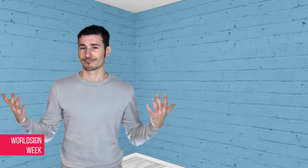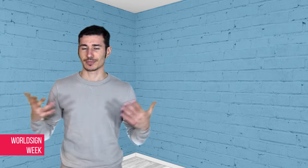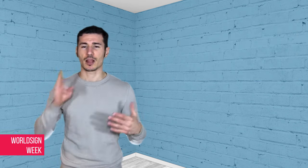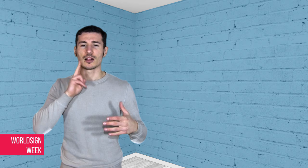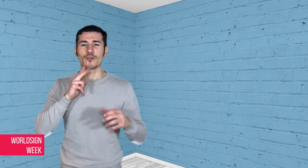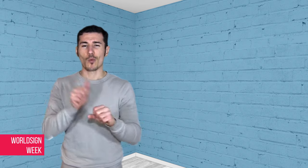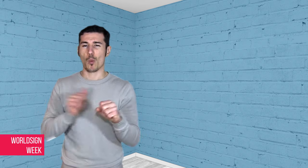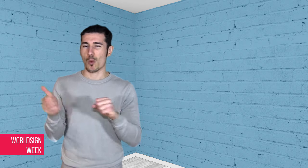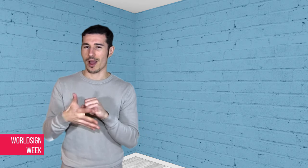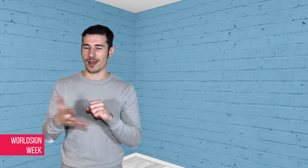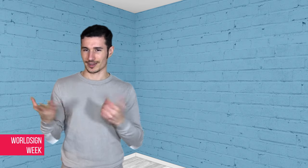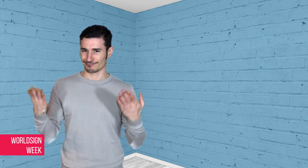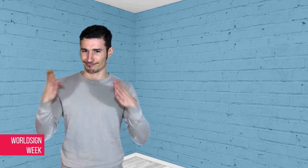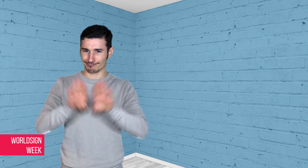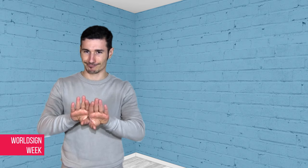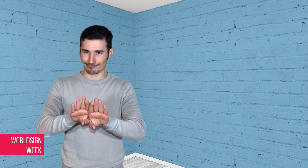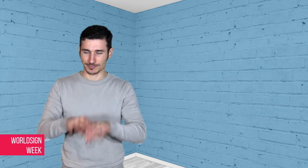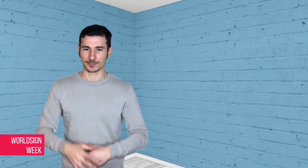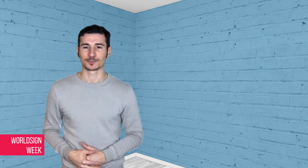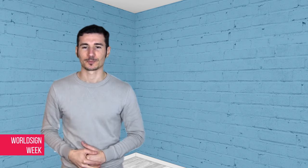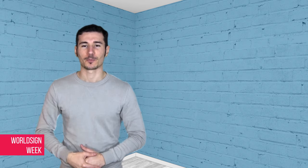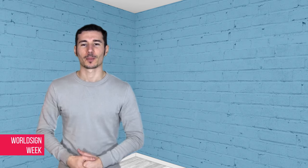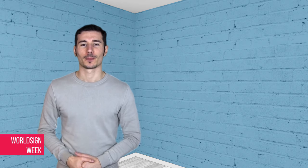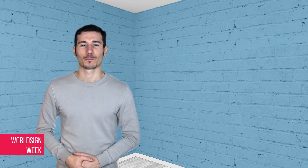That’s it for DeafWire!